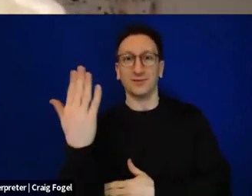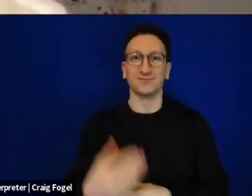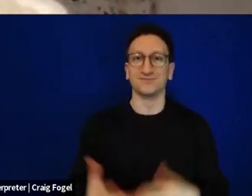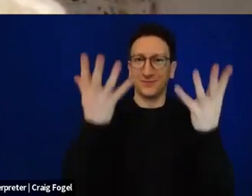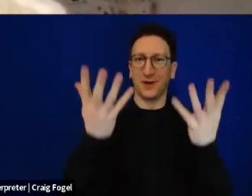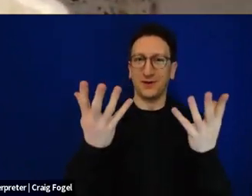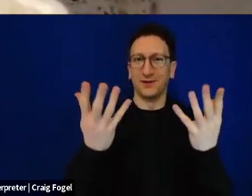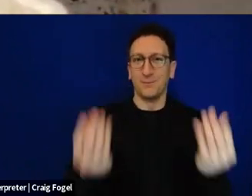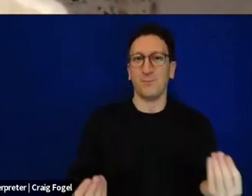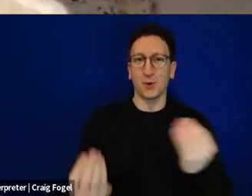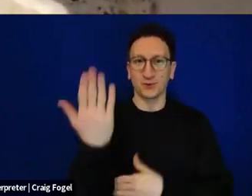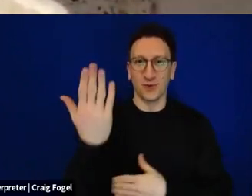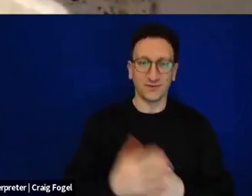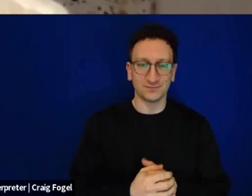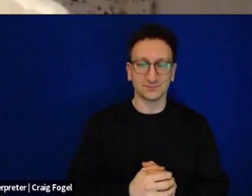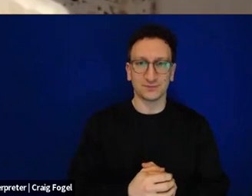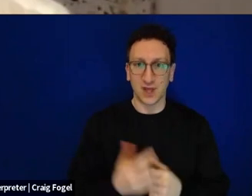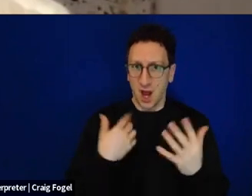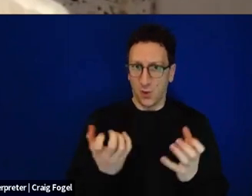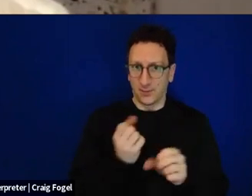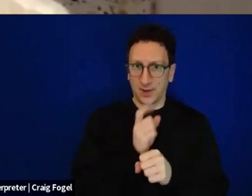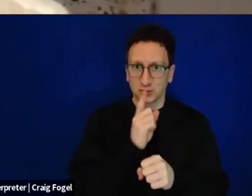And I have to make sure I don't speak too loudly because then I'm going to wake up my daughters